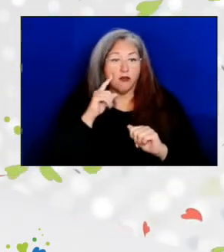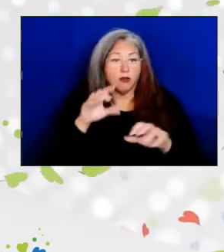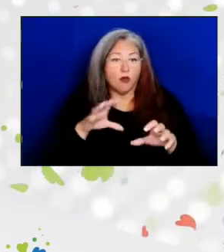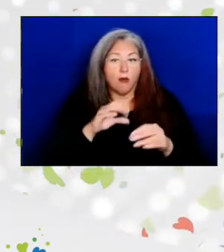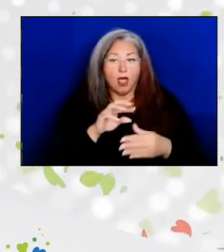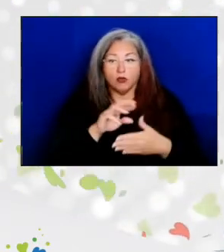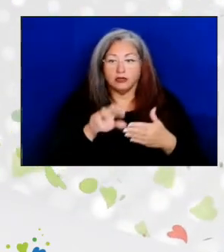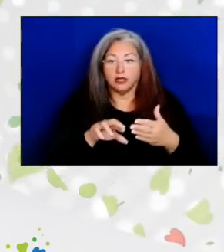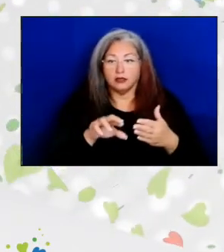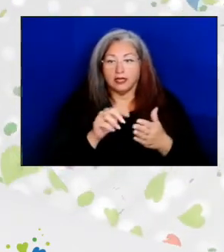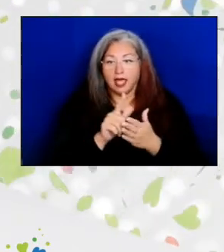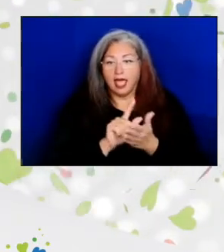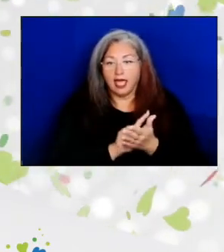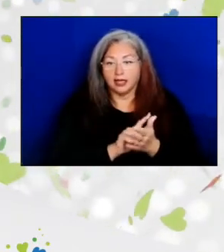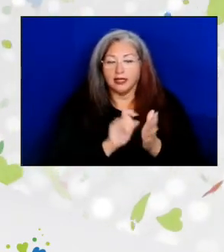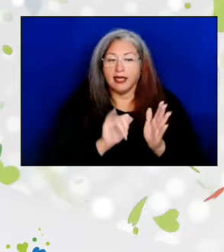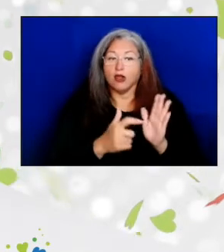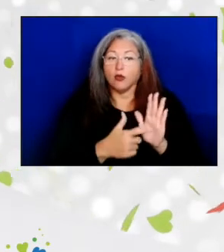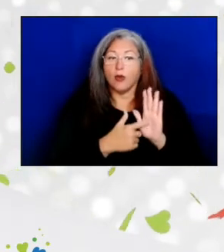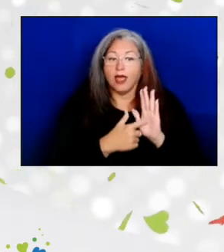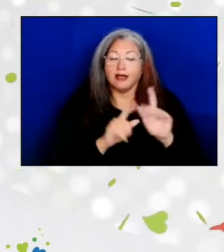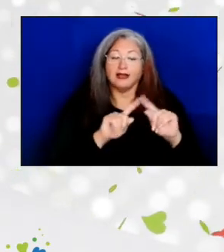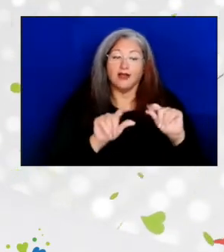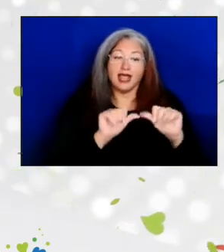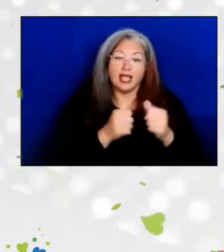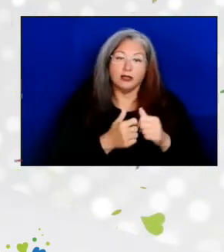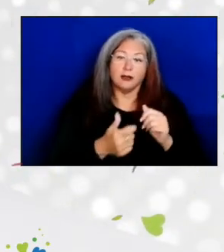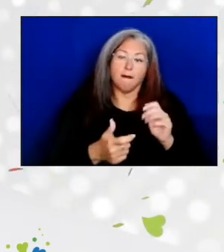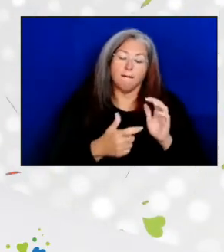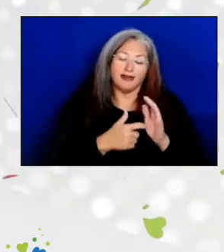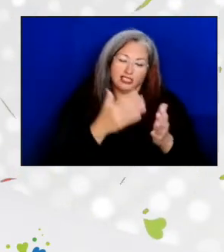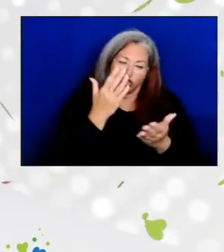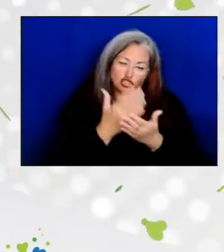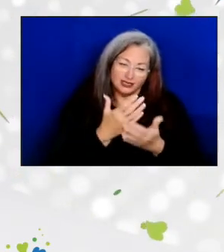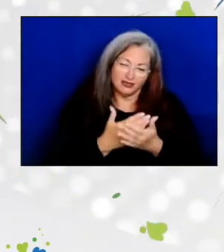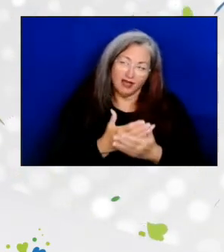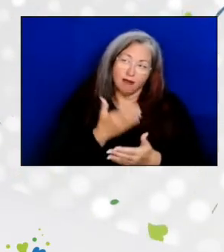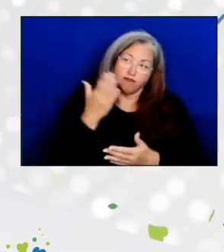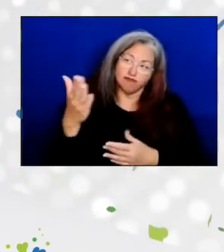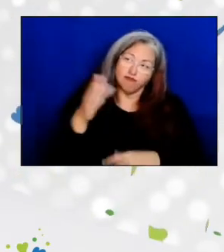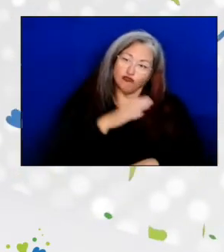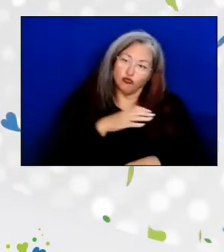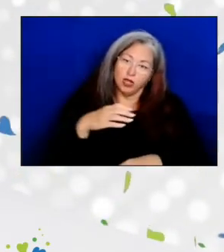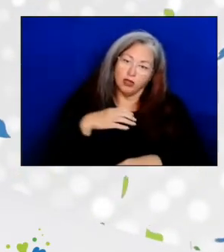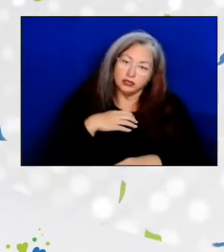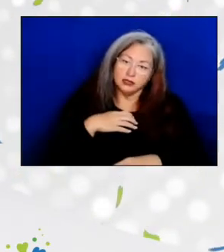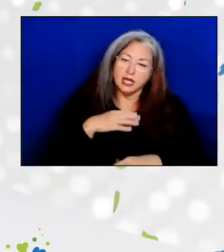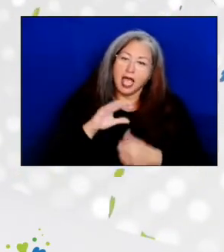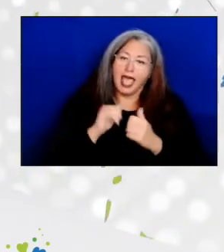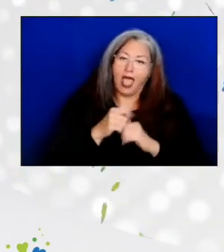and that required agencies to justify to Congress how their programs functioned